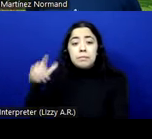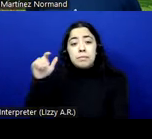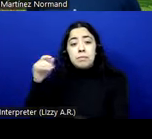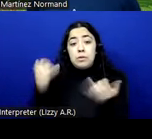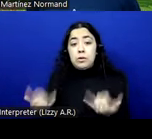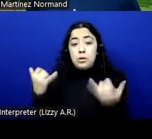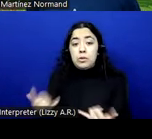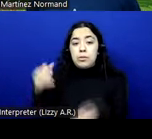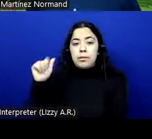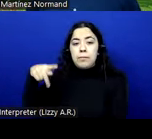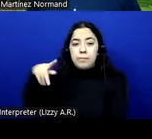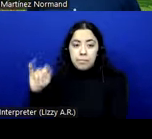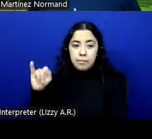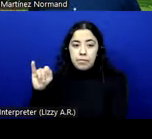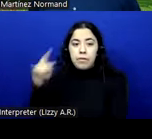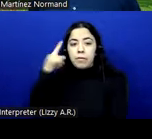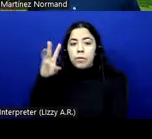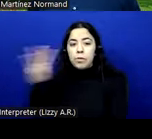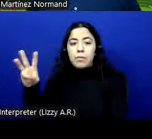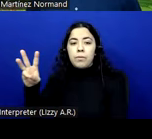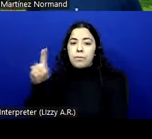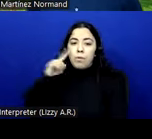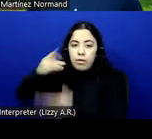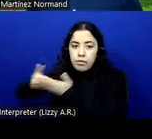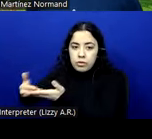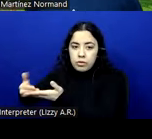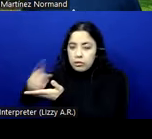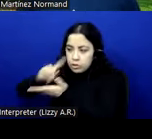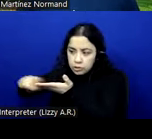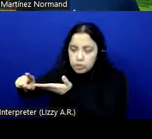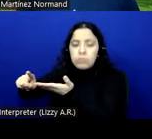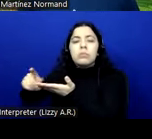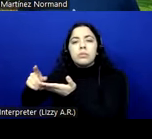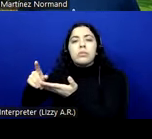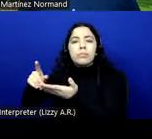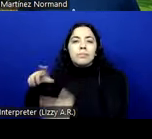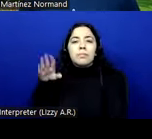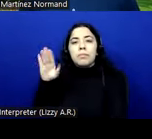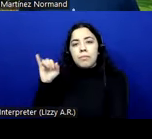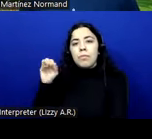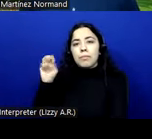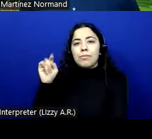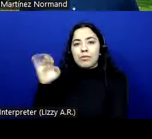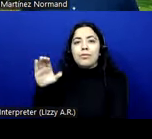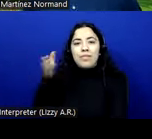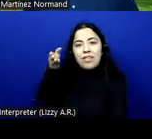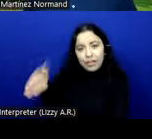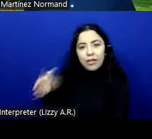consider biometrics as one of the possibilities of providing user authentication. In that case,